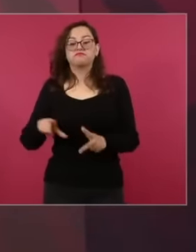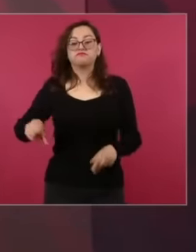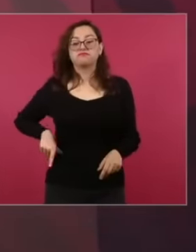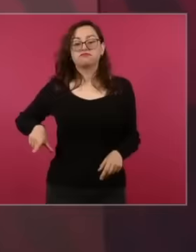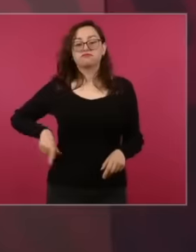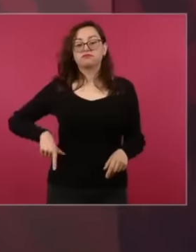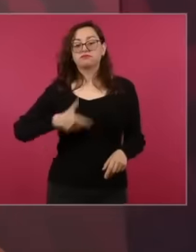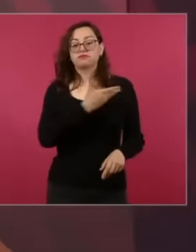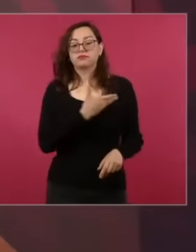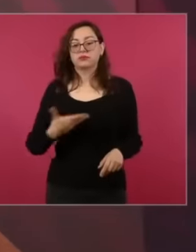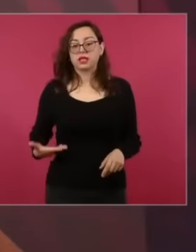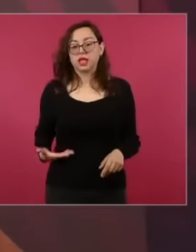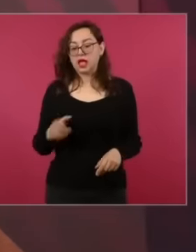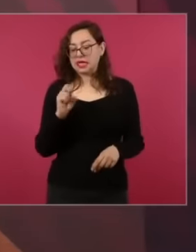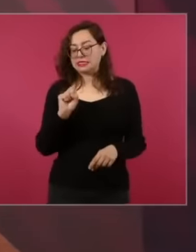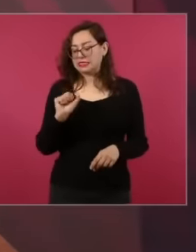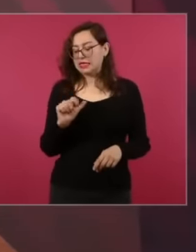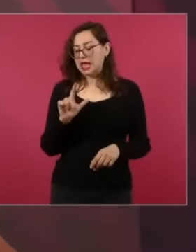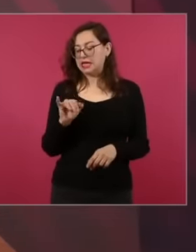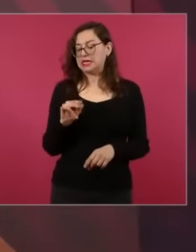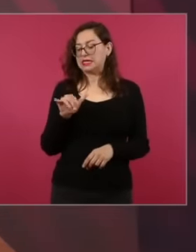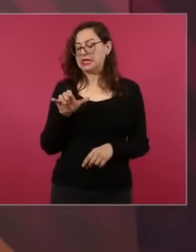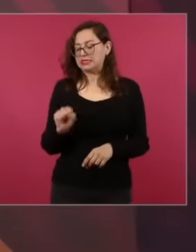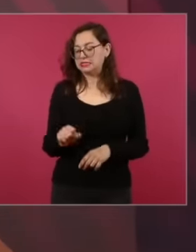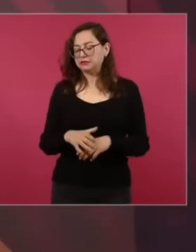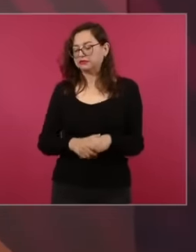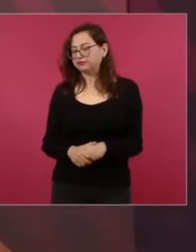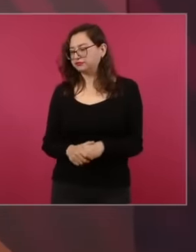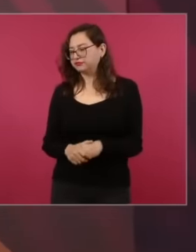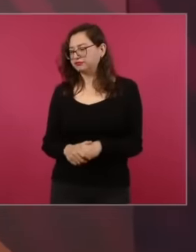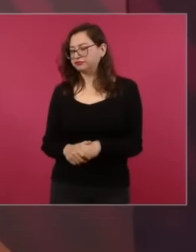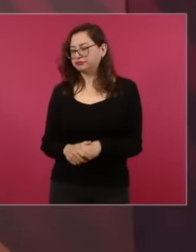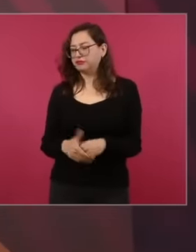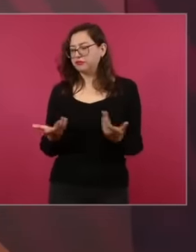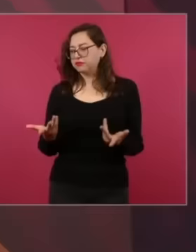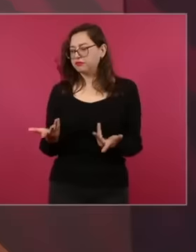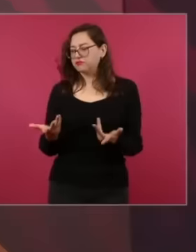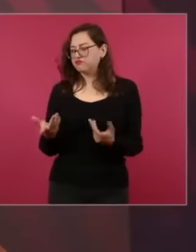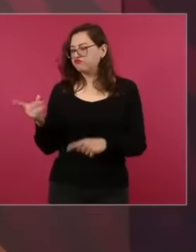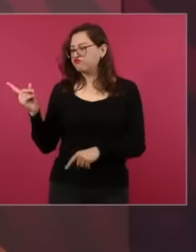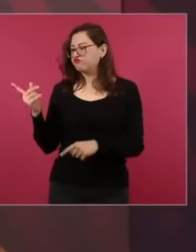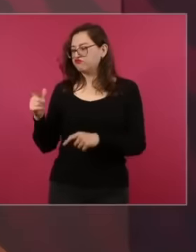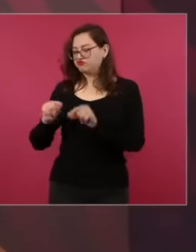We agree with